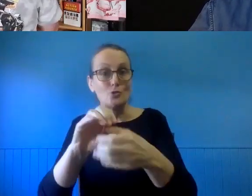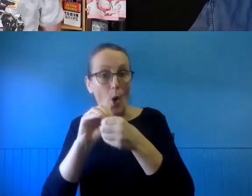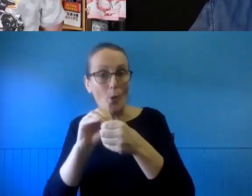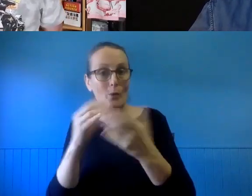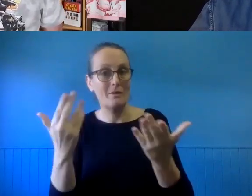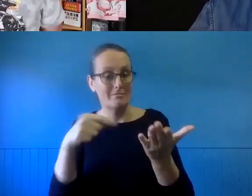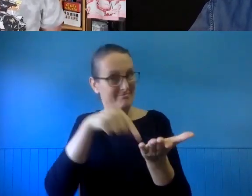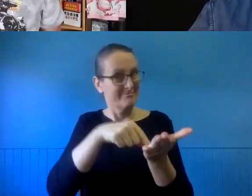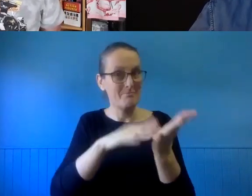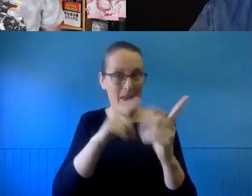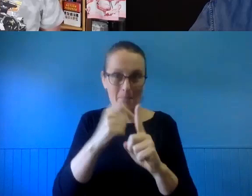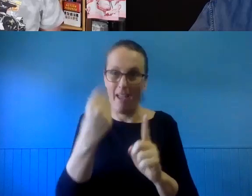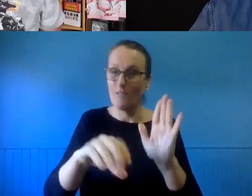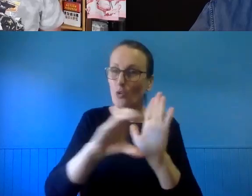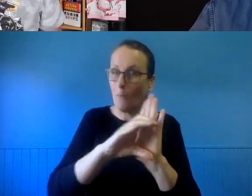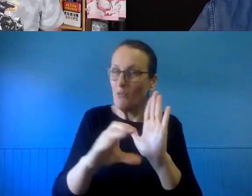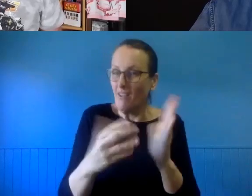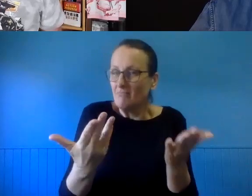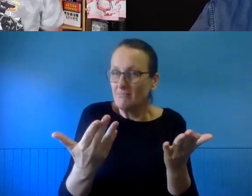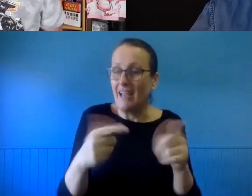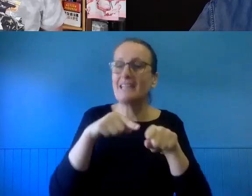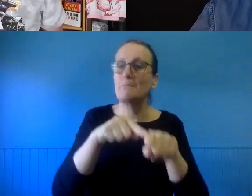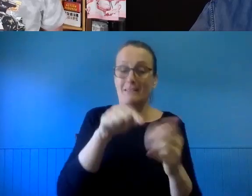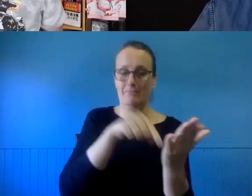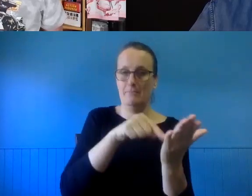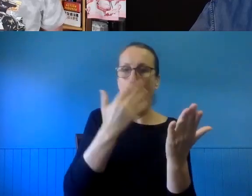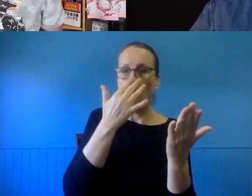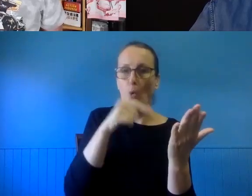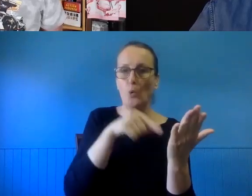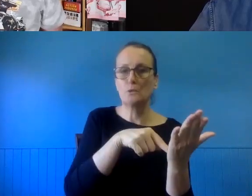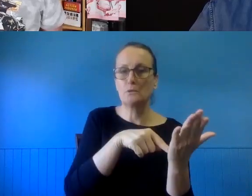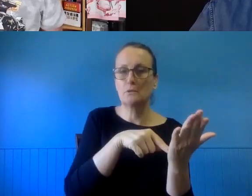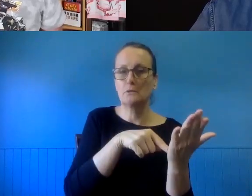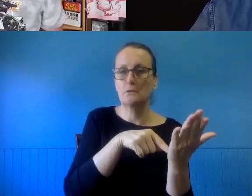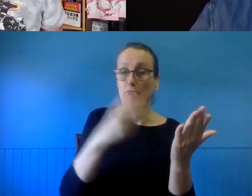directory, and depending on the age of the material, it's - if they are